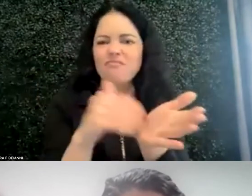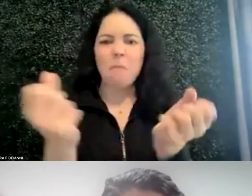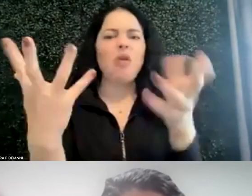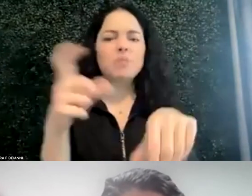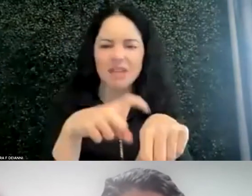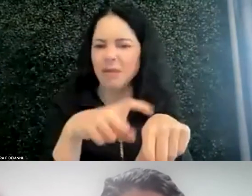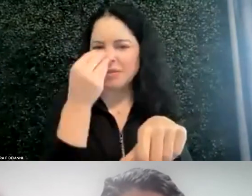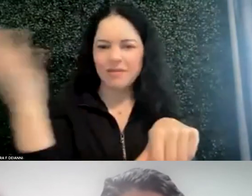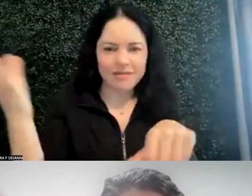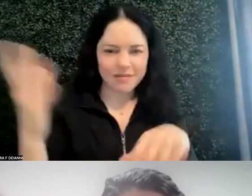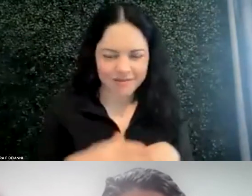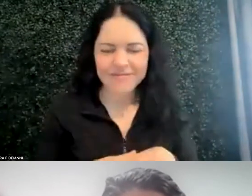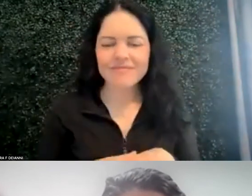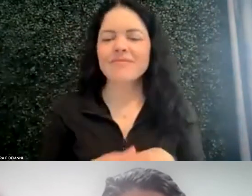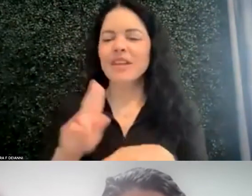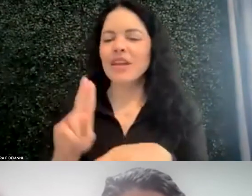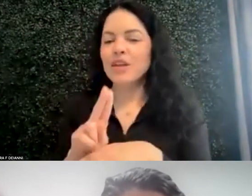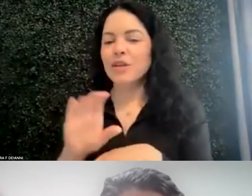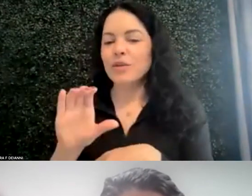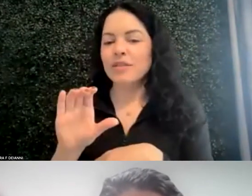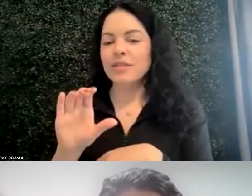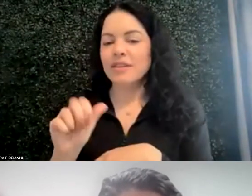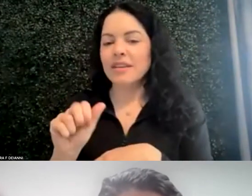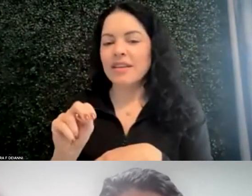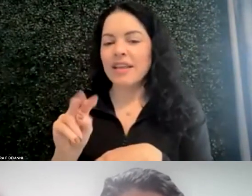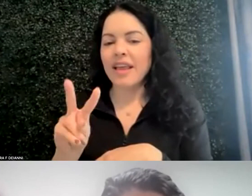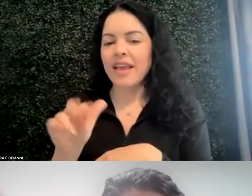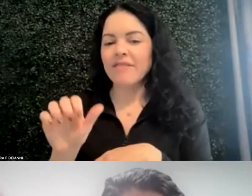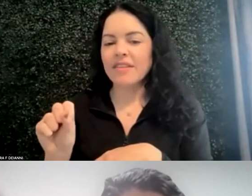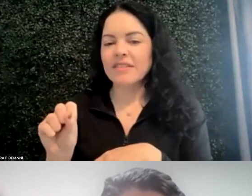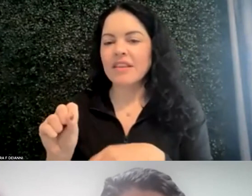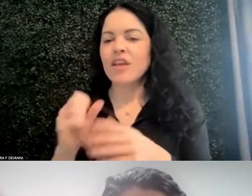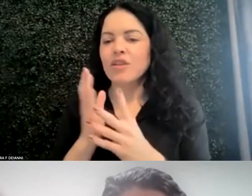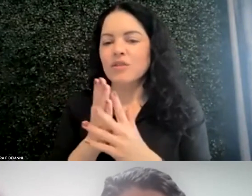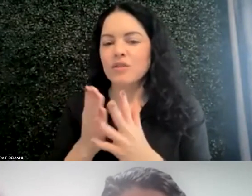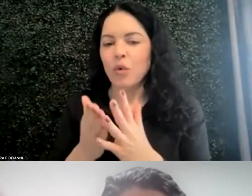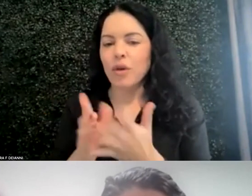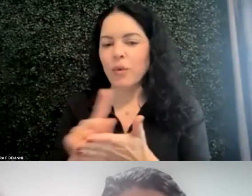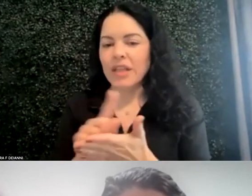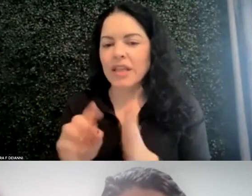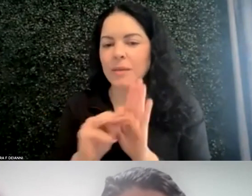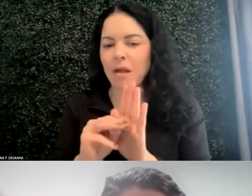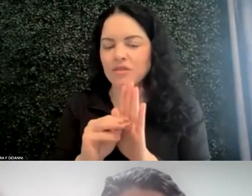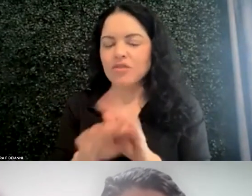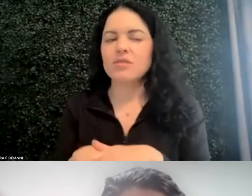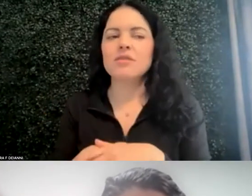You use Canvas at Oregon Coast Community College. Sort material by weekly modules, related discussion forums, reading assignment due date. Yep.